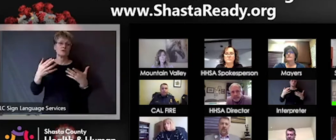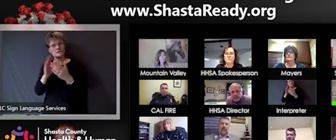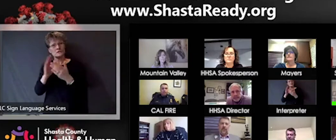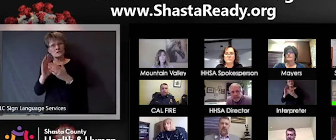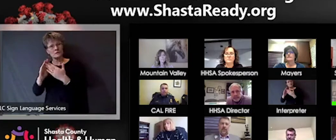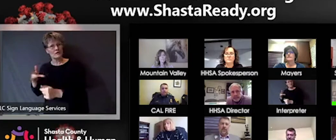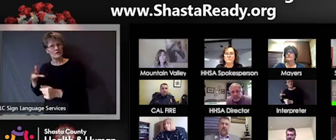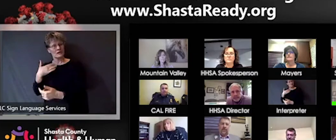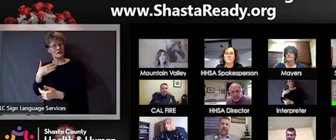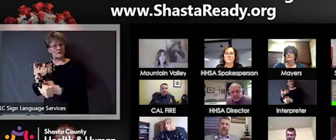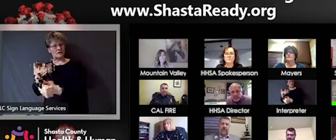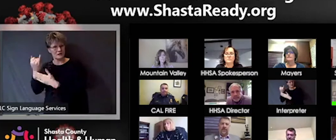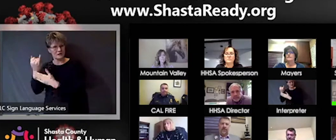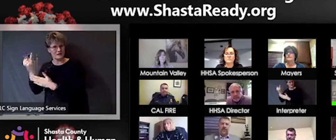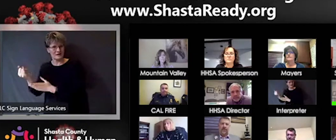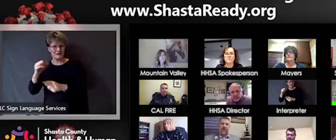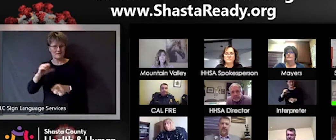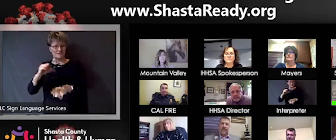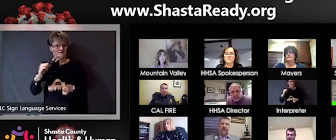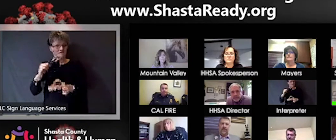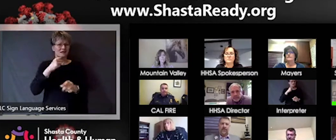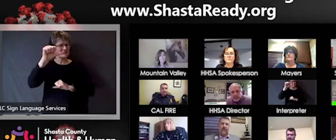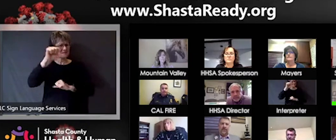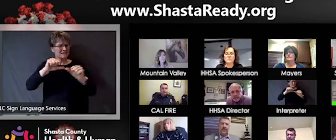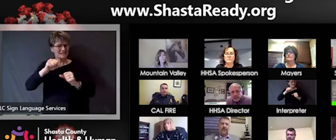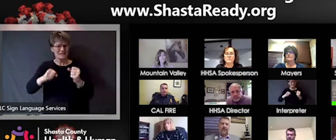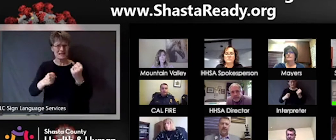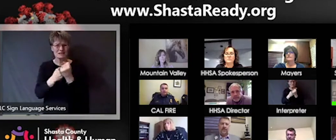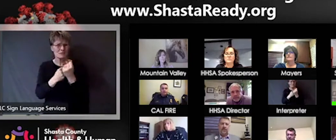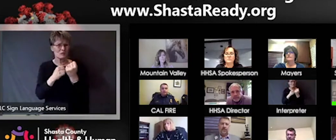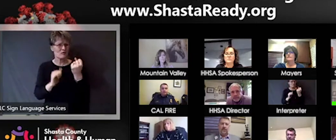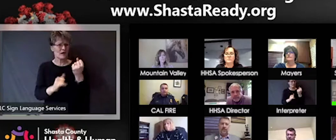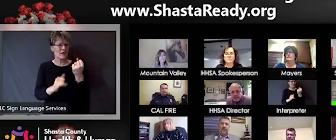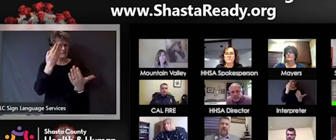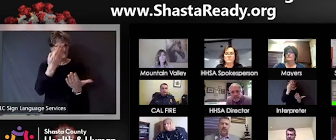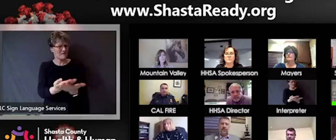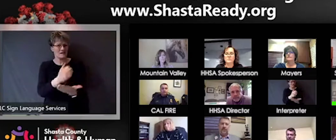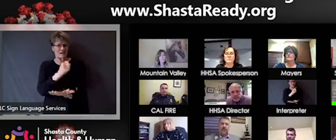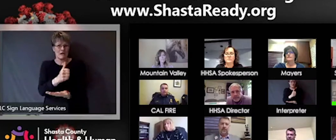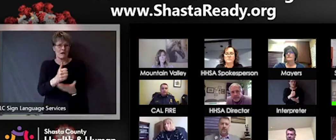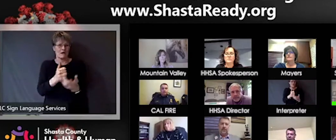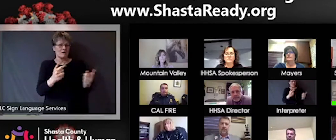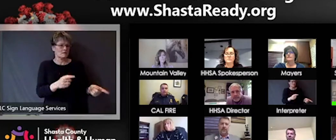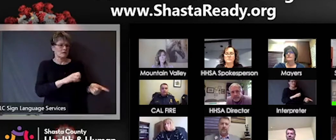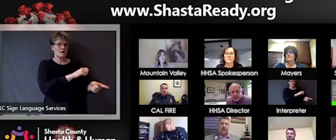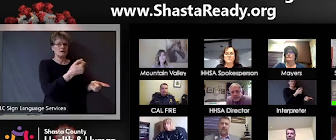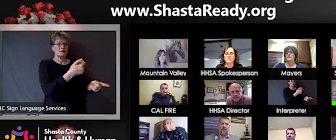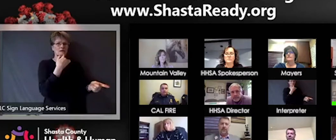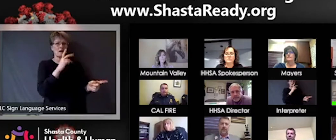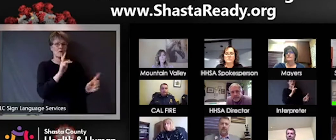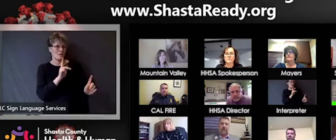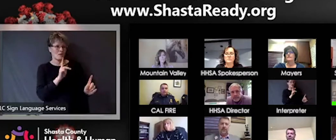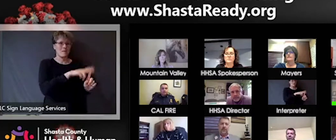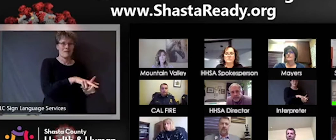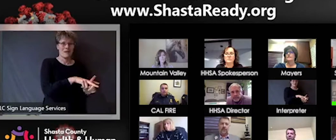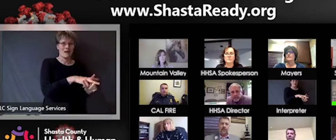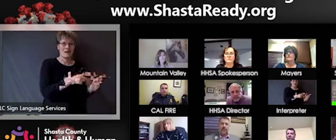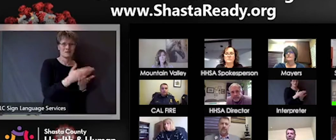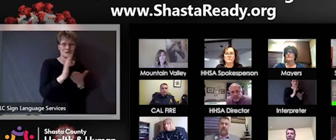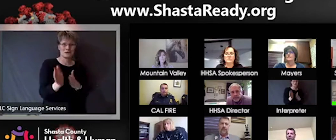well we don't really have science behind that there's concern that implementing a strategy that isn't really science-based and that could potentially make people